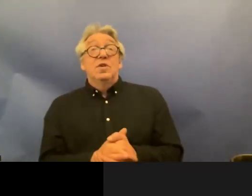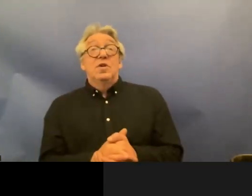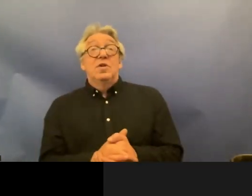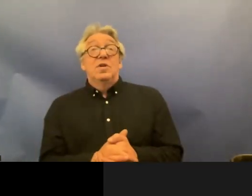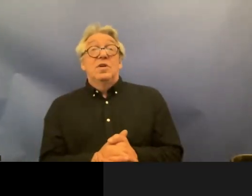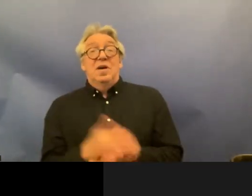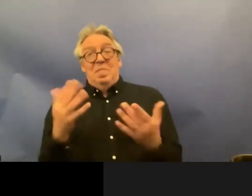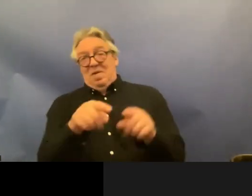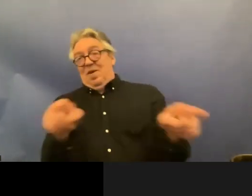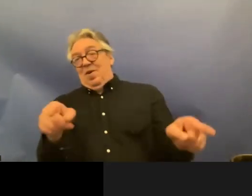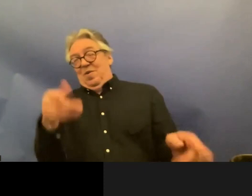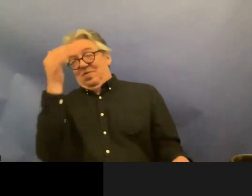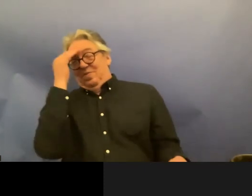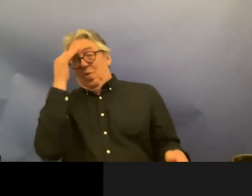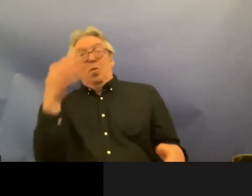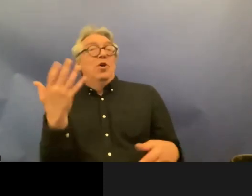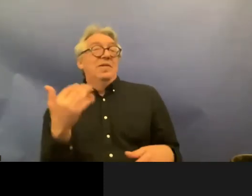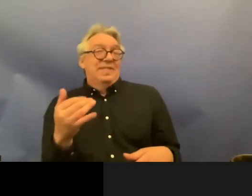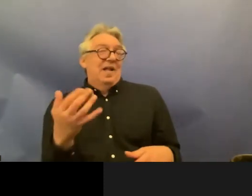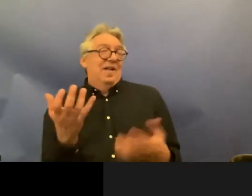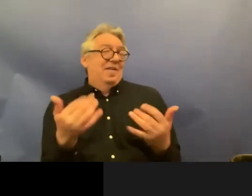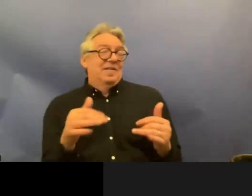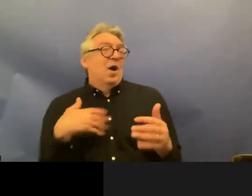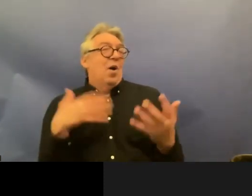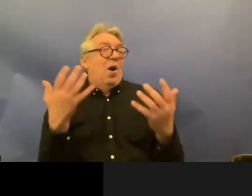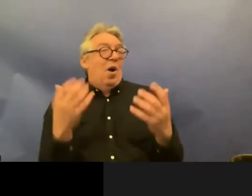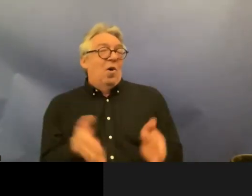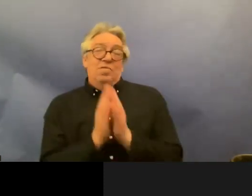converted but I still want to make the case for uh incorporation of the crpd in